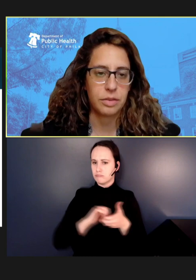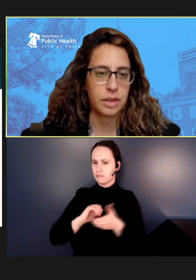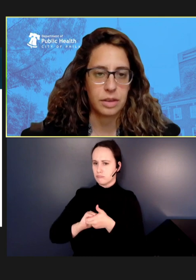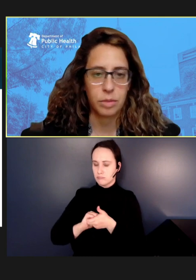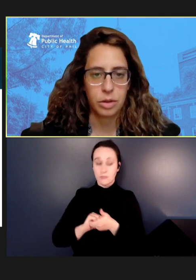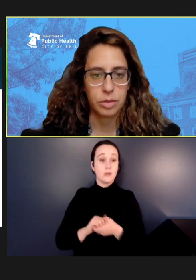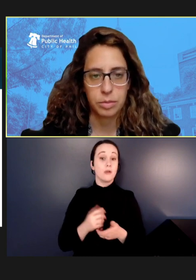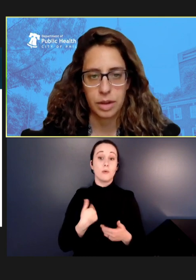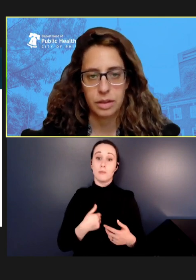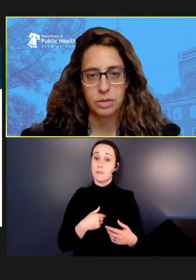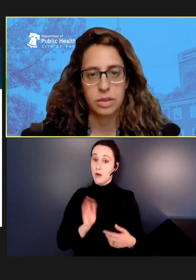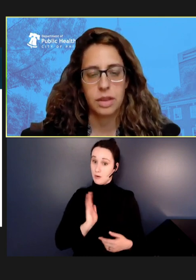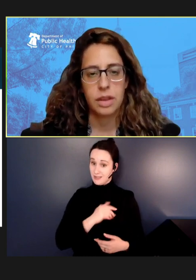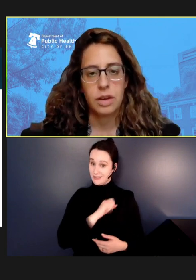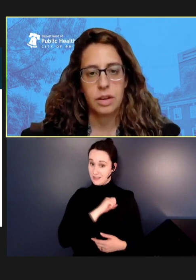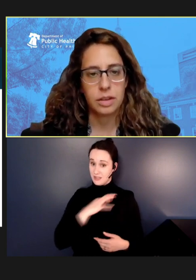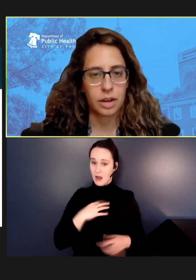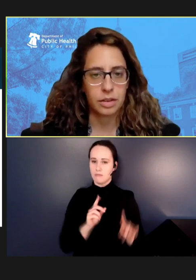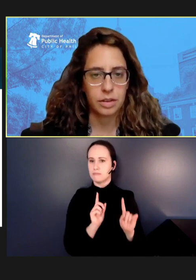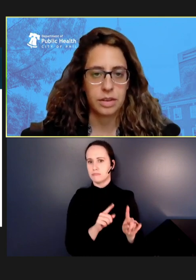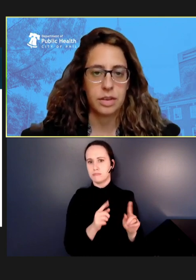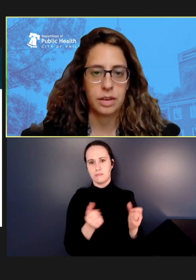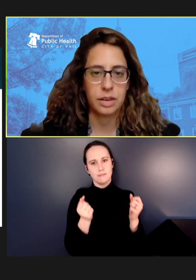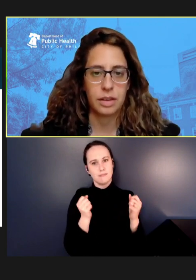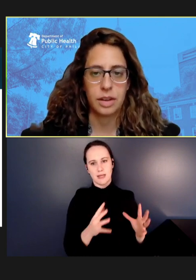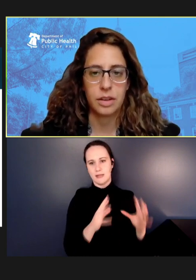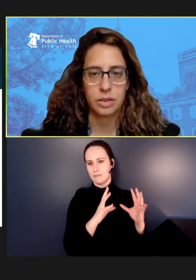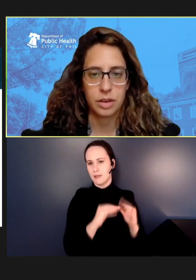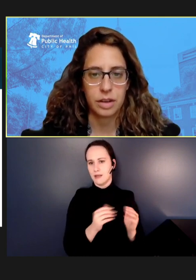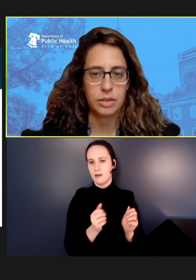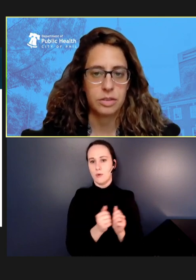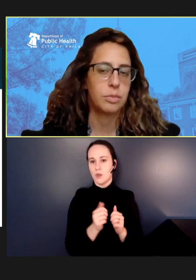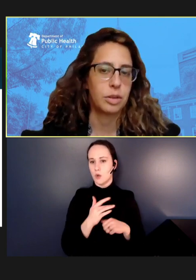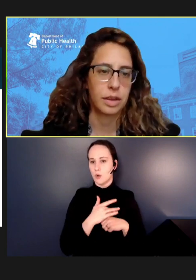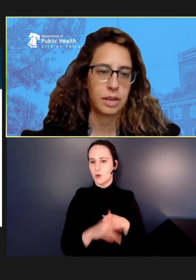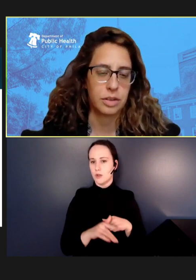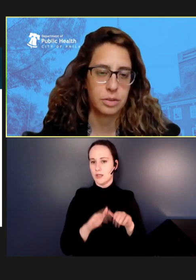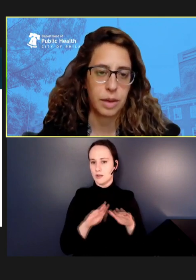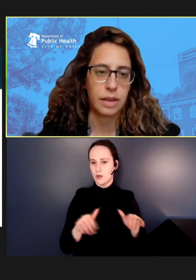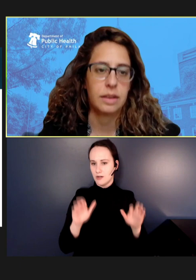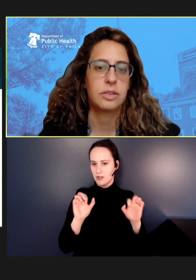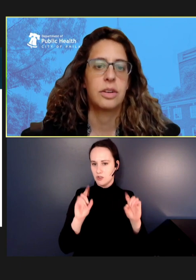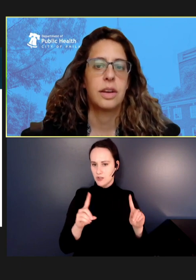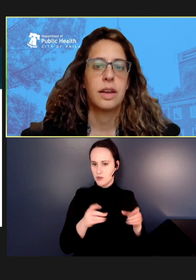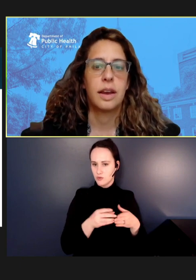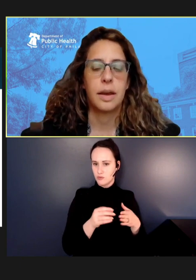attended multiple meetings with early childhood education directors in both English and Spanish,